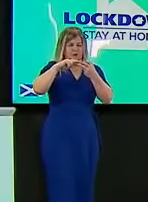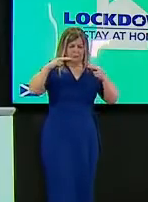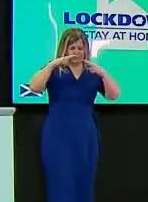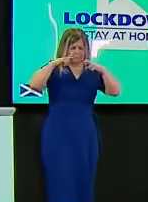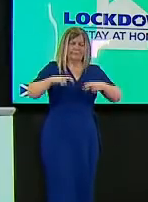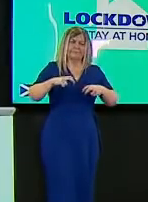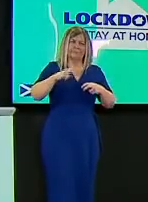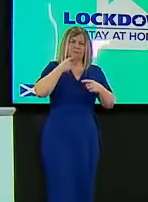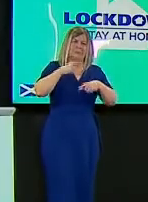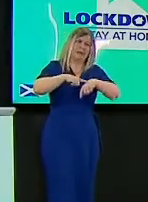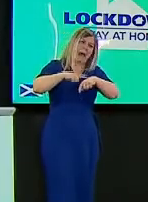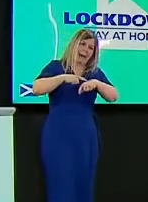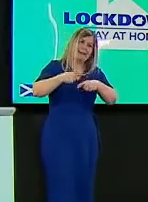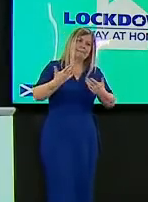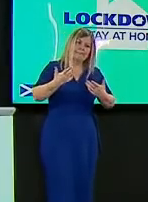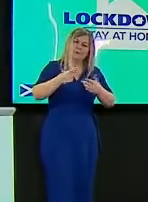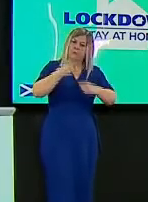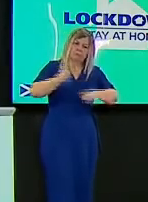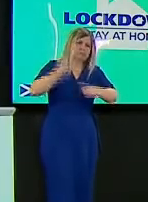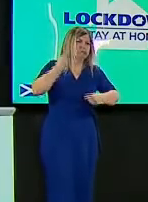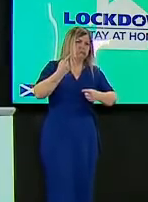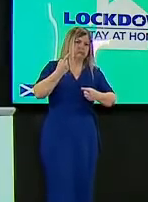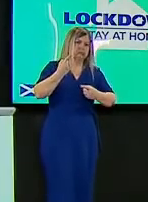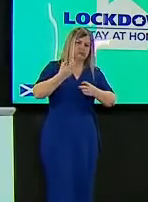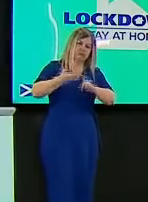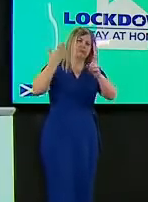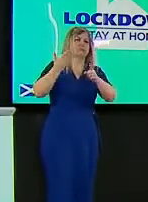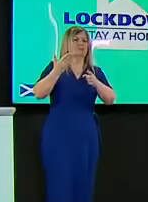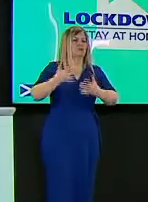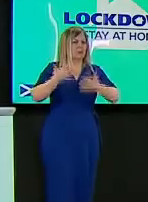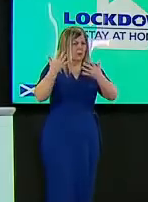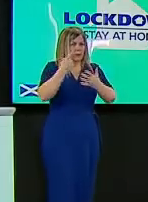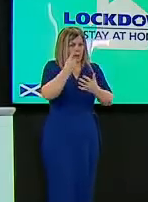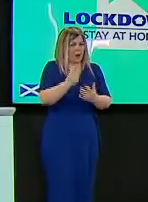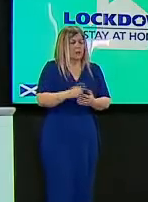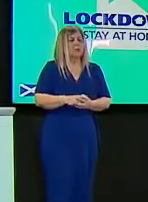rough time scale as to how long that process takes usually because if the contacts of these